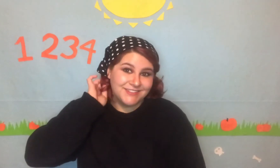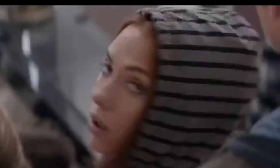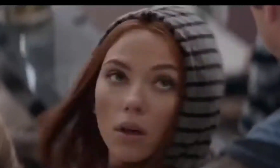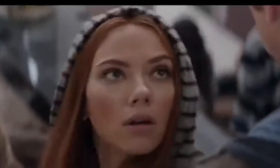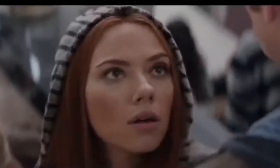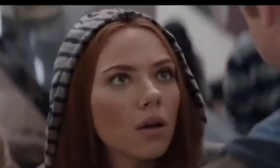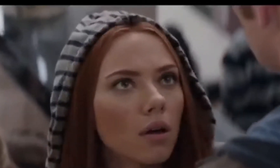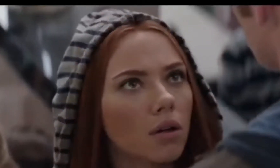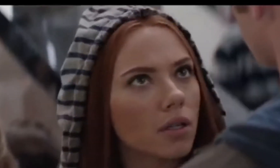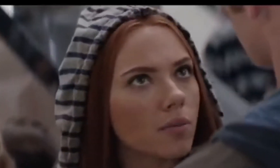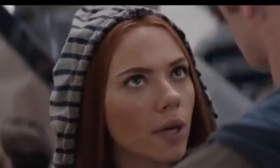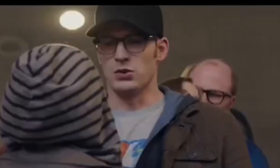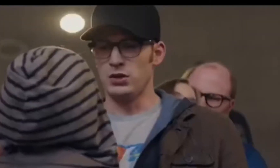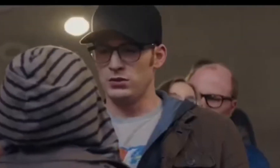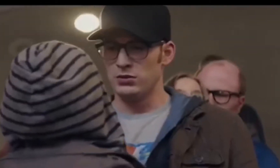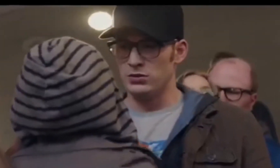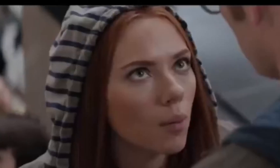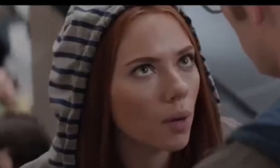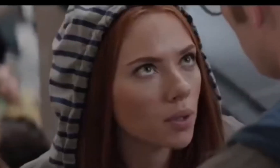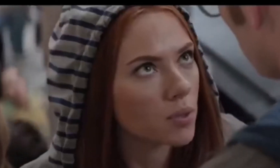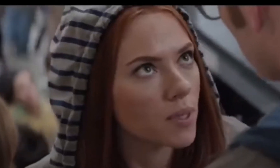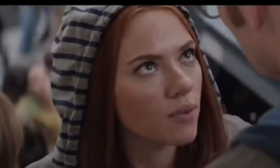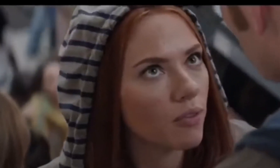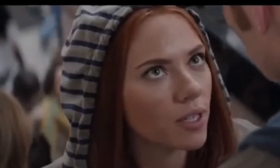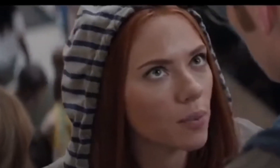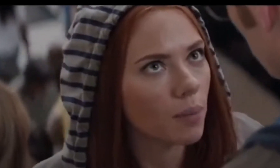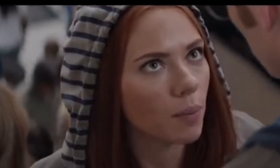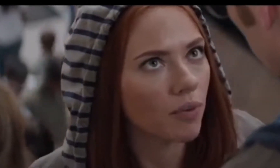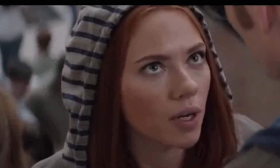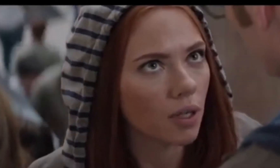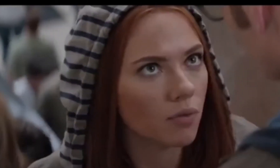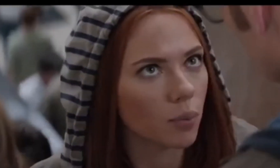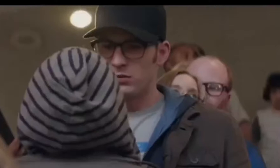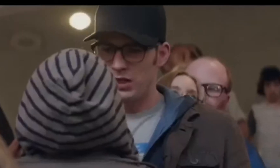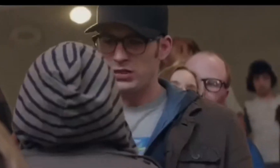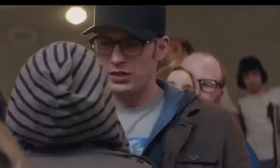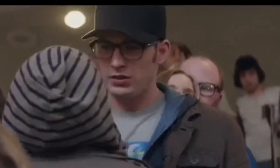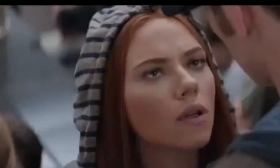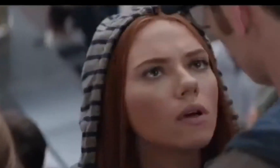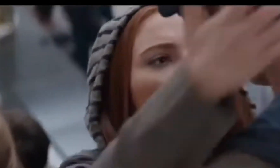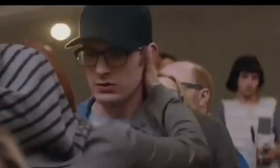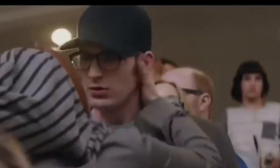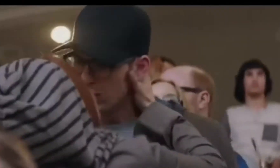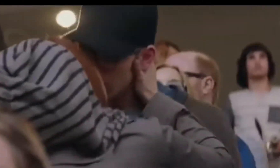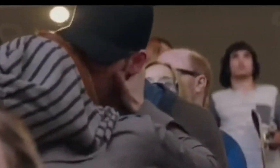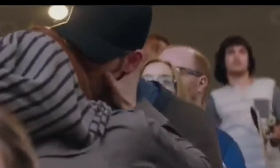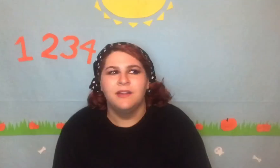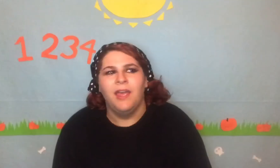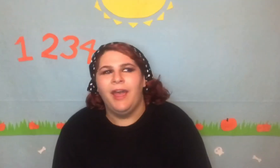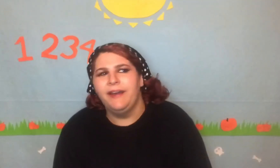"You and I are going to make a statement together. Oscar is my friend-" "I'd rather not-" How does